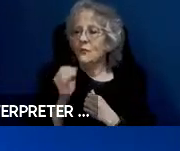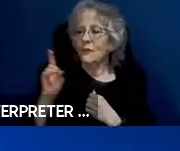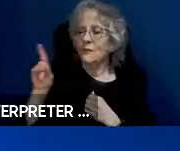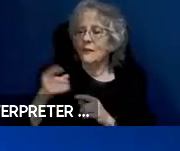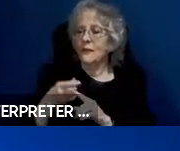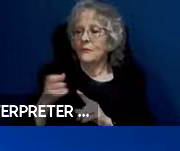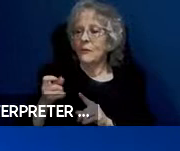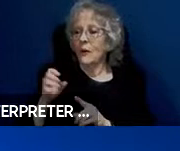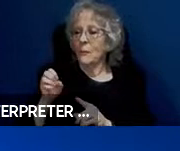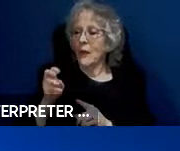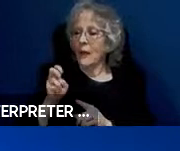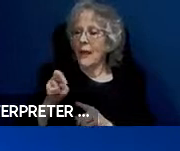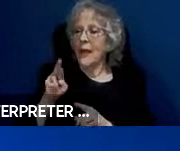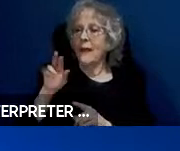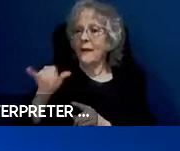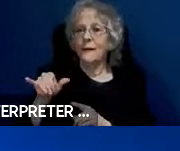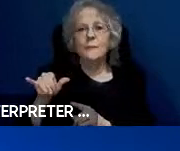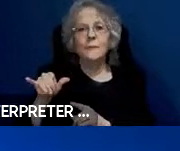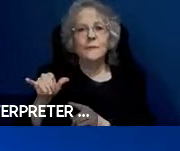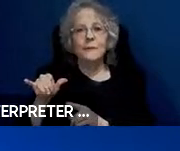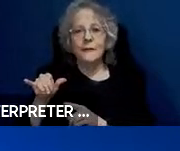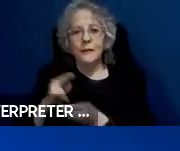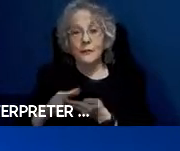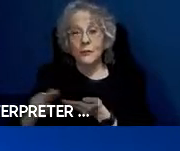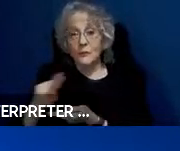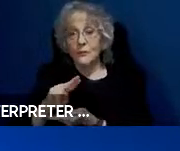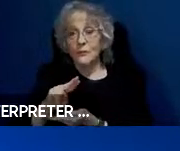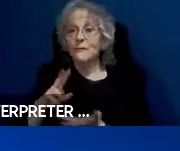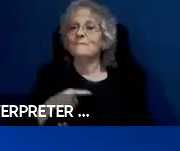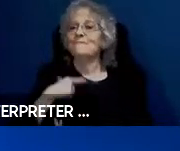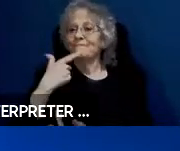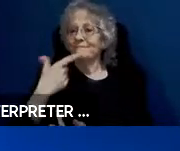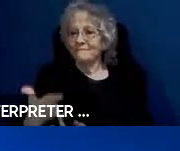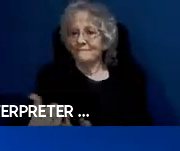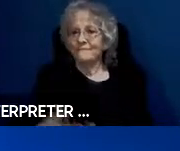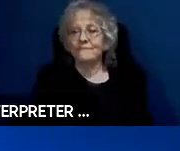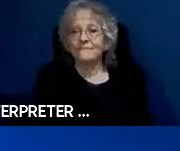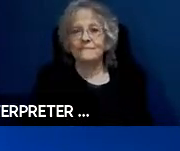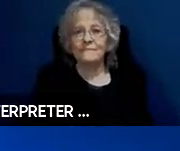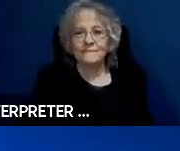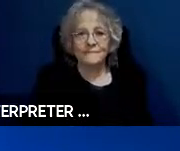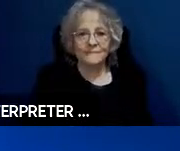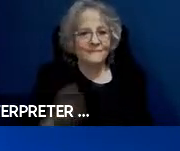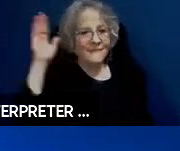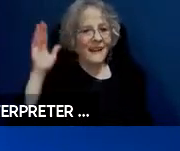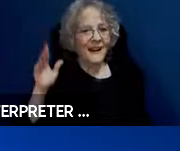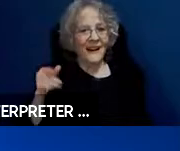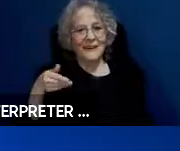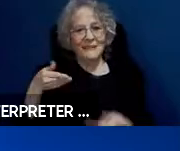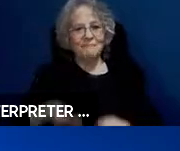Mr. Cooper, the microphone is yours. >> Darryl Cooper: Hi, this is Darryl. Thank you,